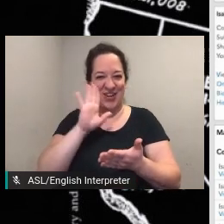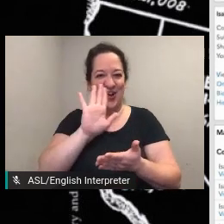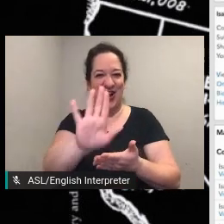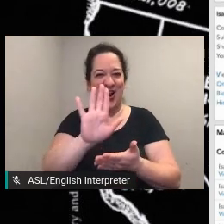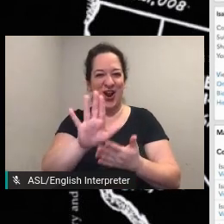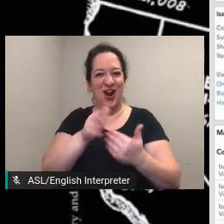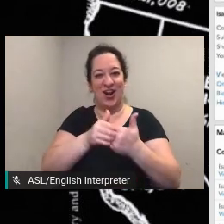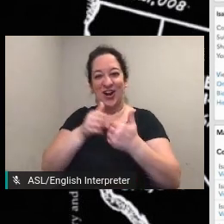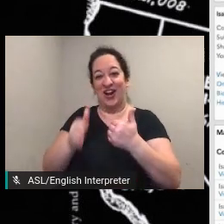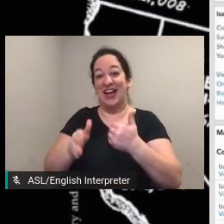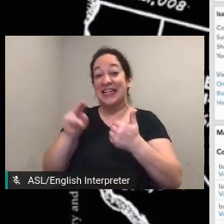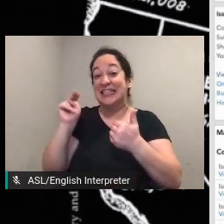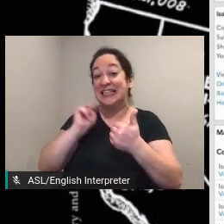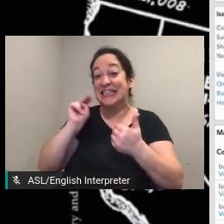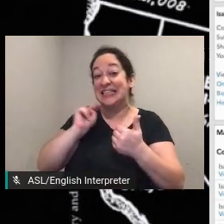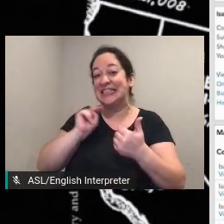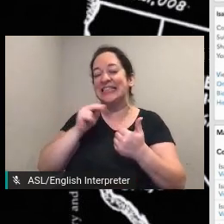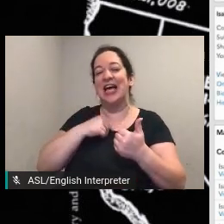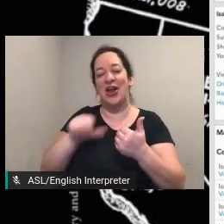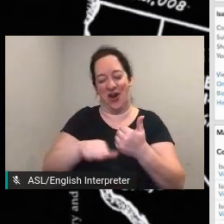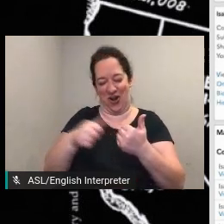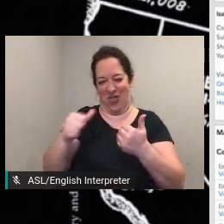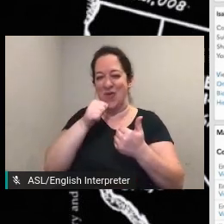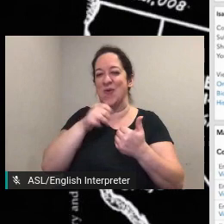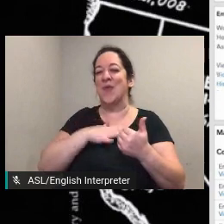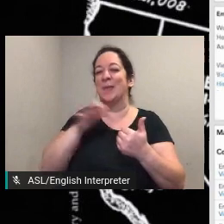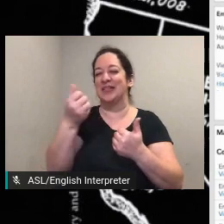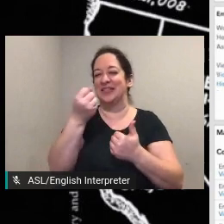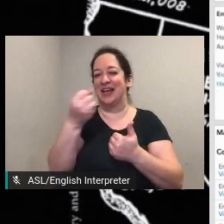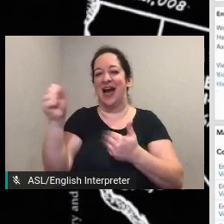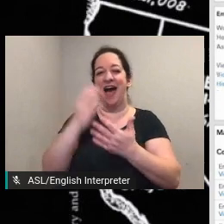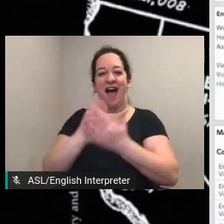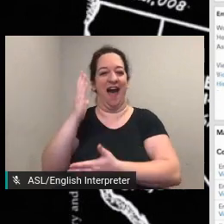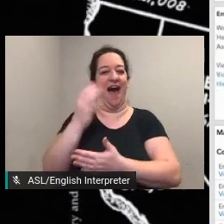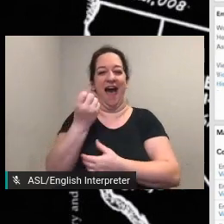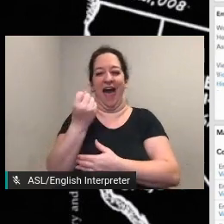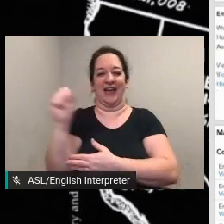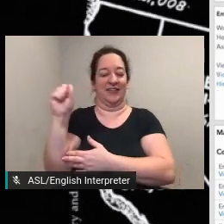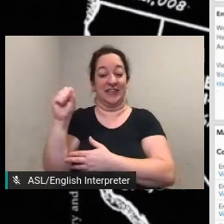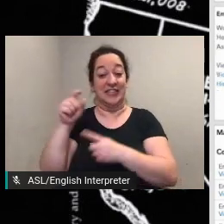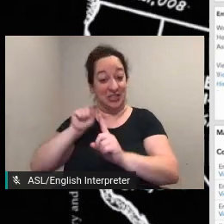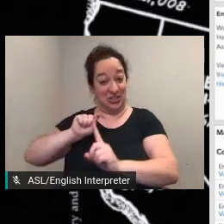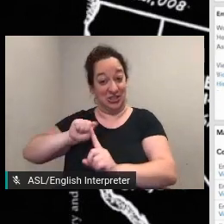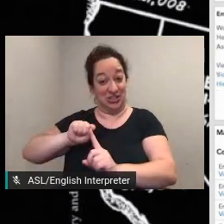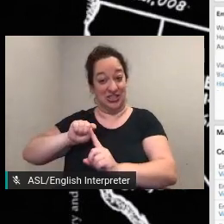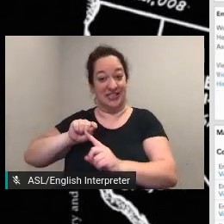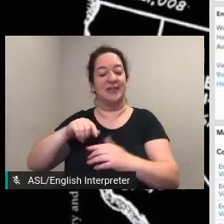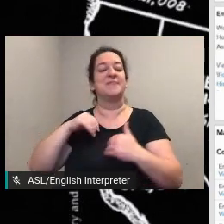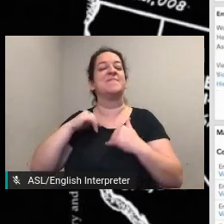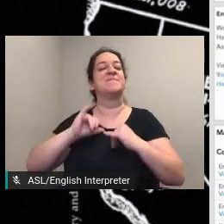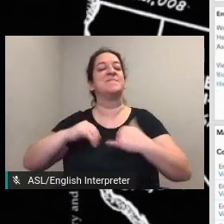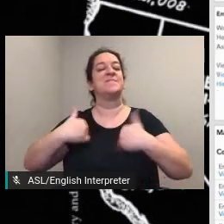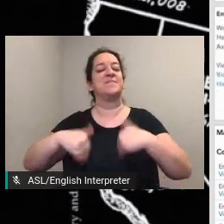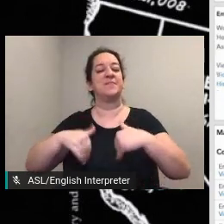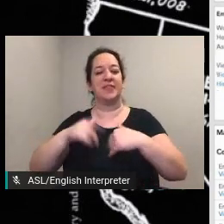another woman's rights activist and explore some of the historic sites that are associated with the howland family